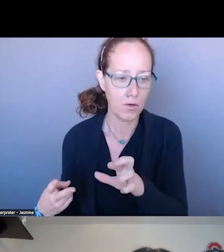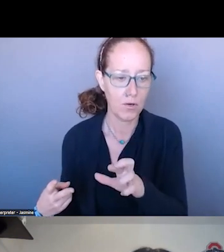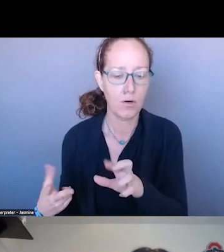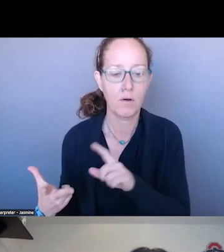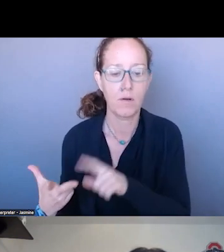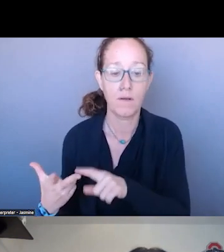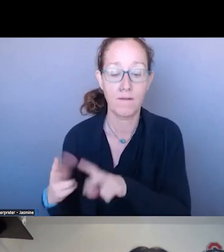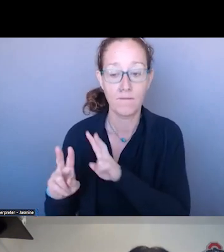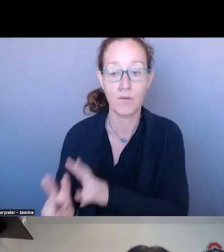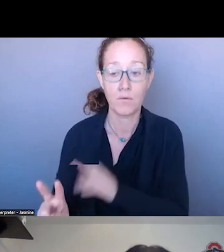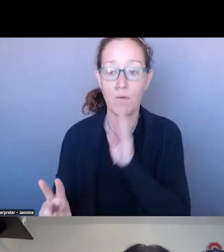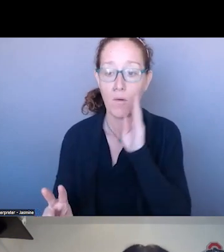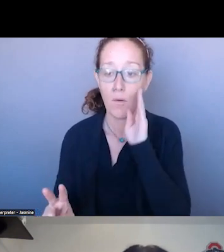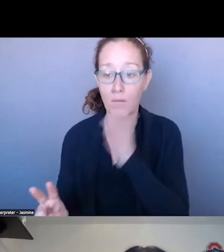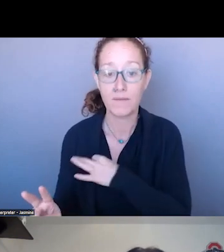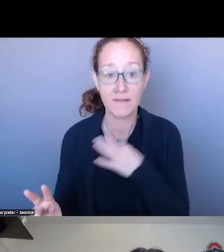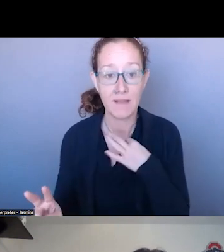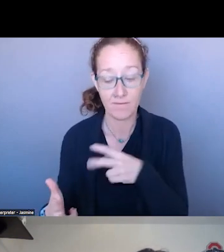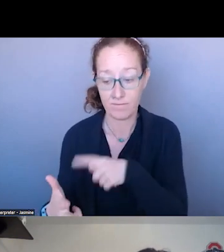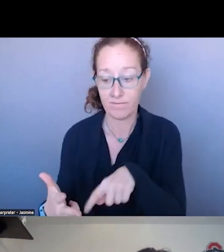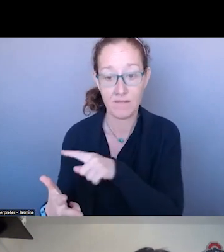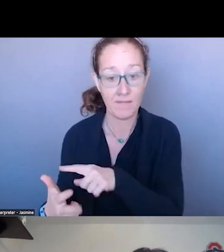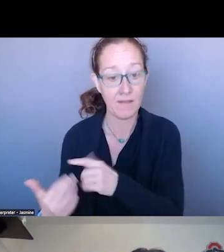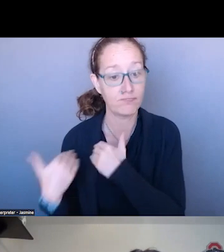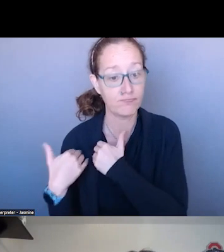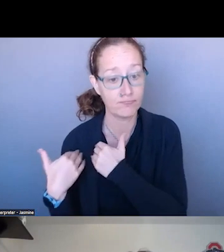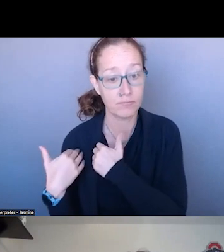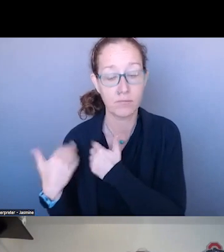TO TRANSPORT INDIVIDUALS TO THE HOSPITAL WHEN THERE WERE